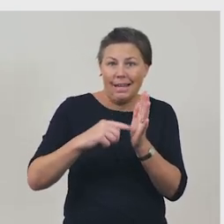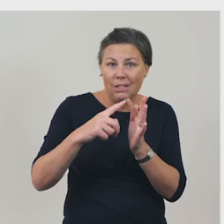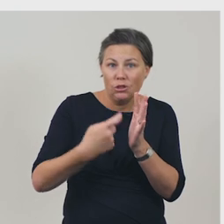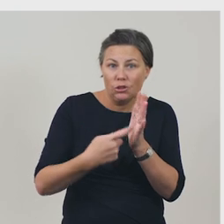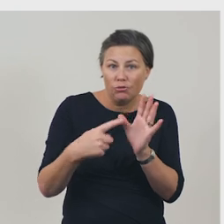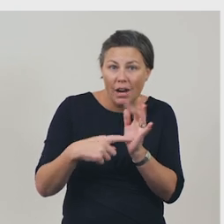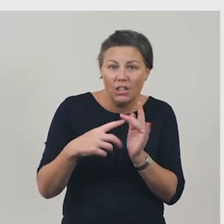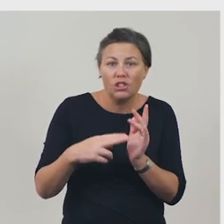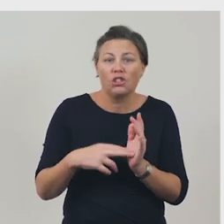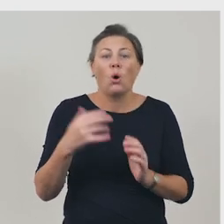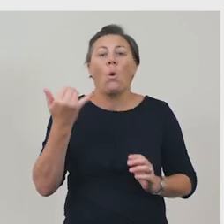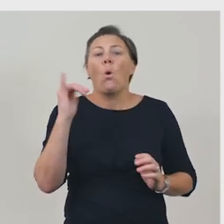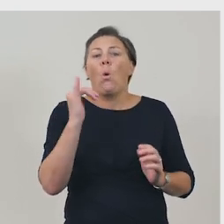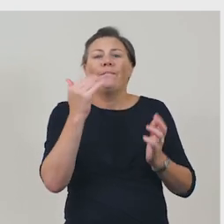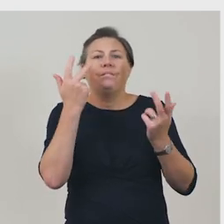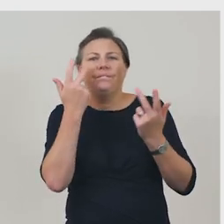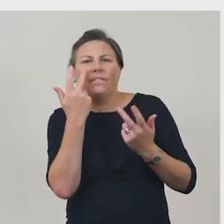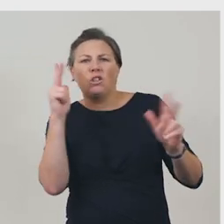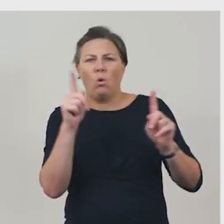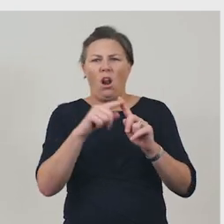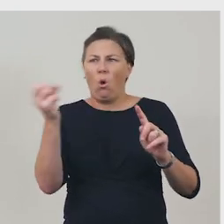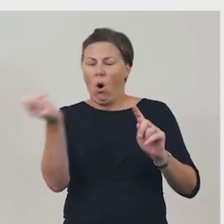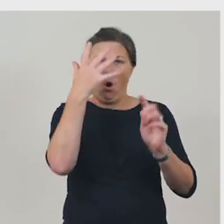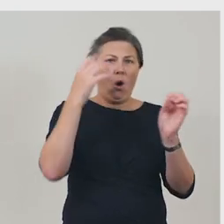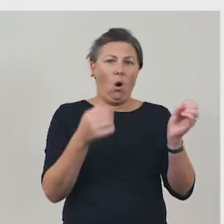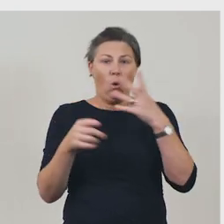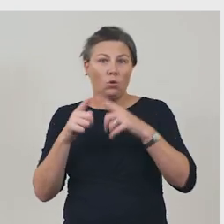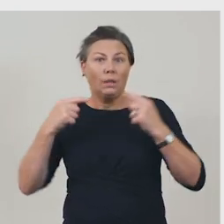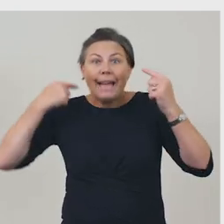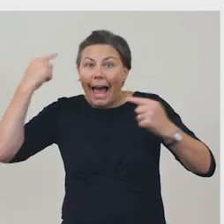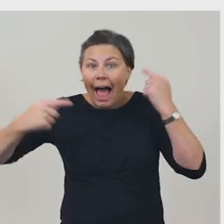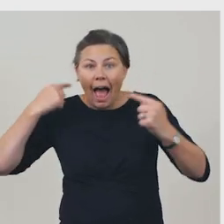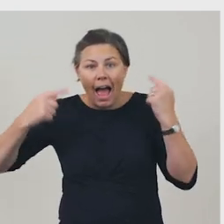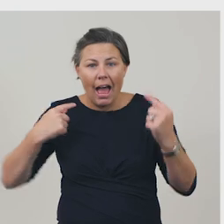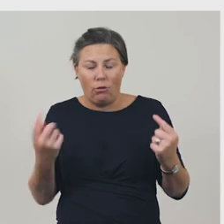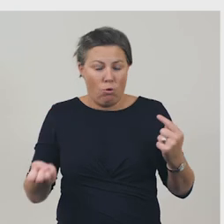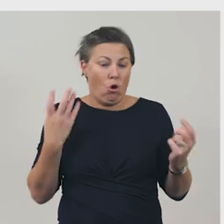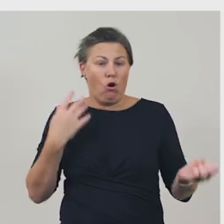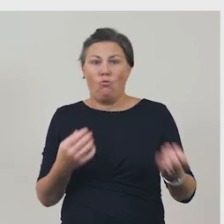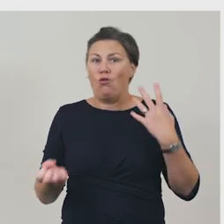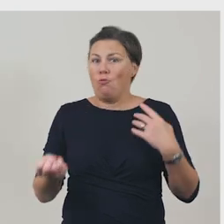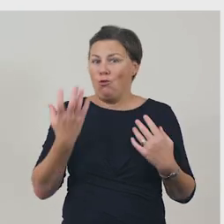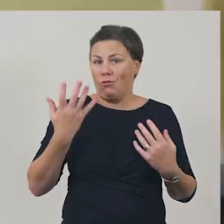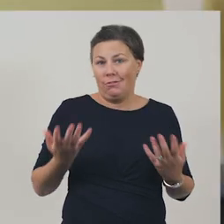and still or moving images and audio, just like other types of advertising use.